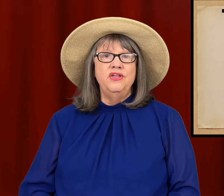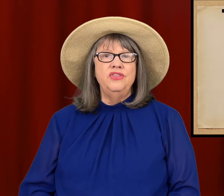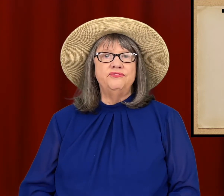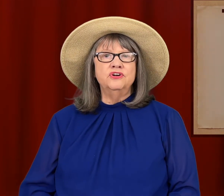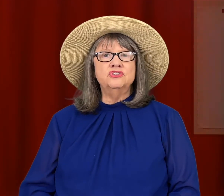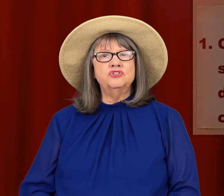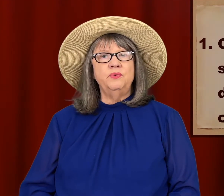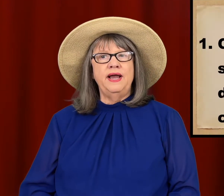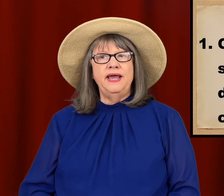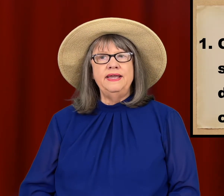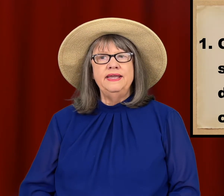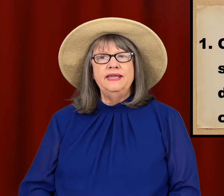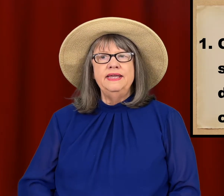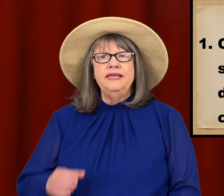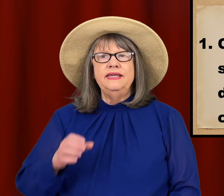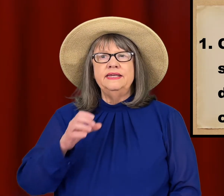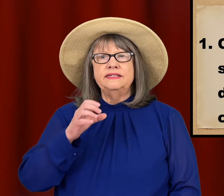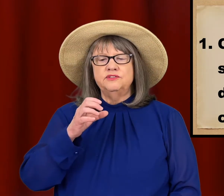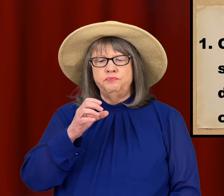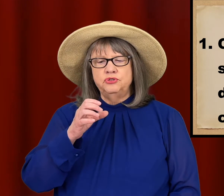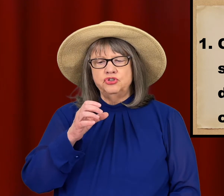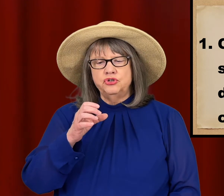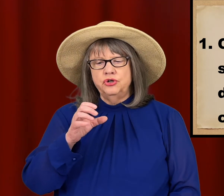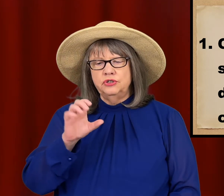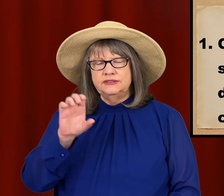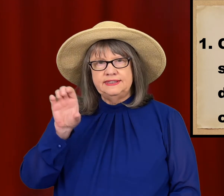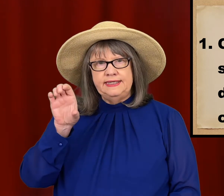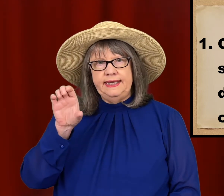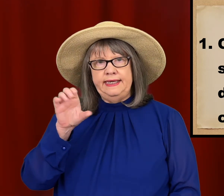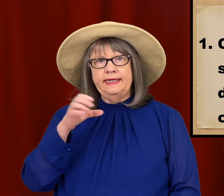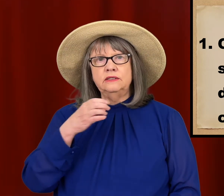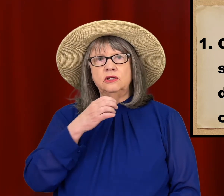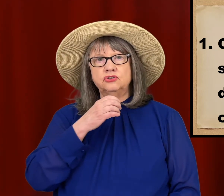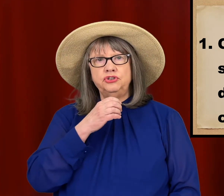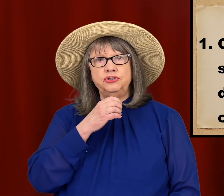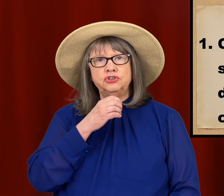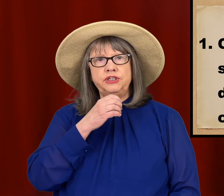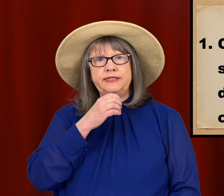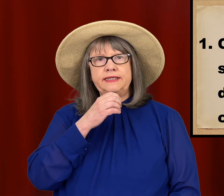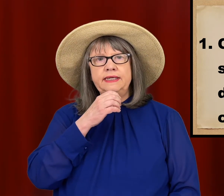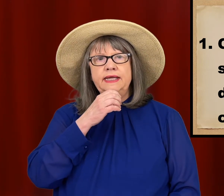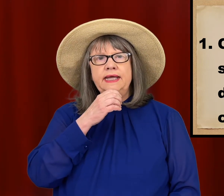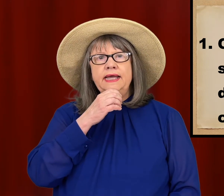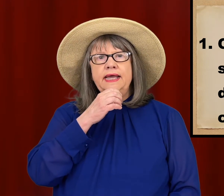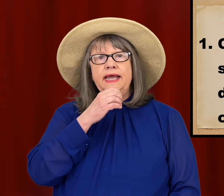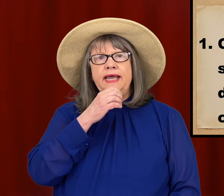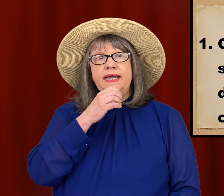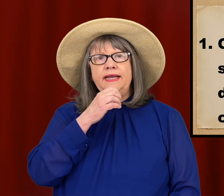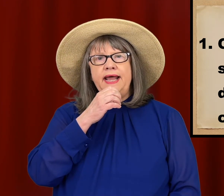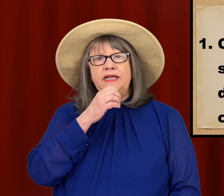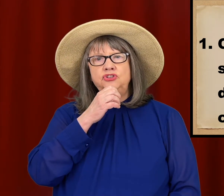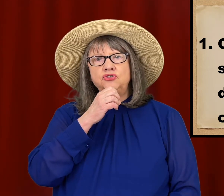The first way is put your C hand close to your chin and as you squeeze